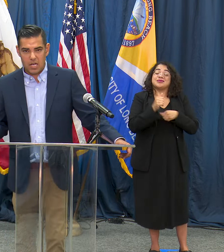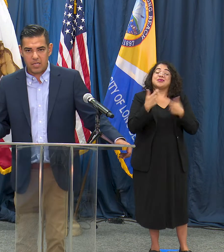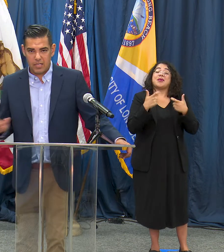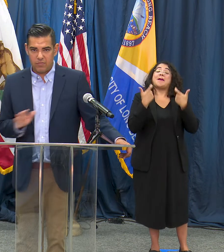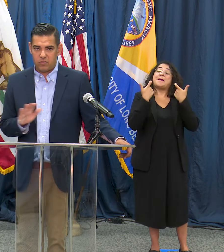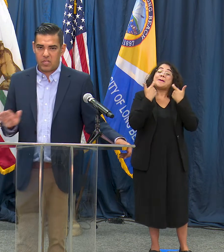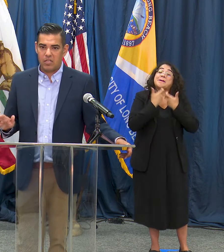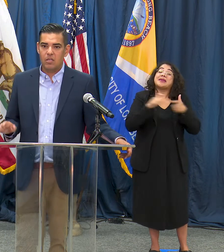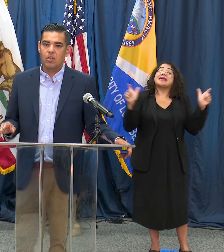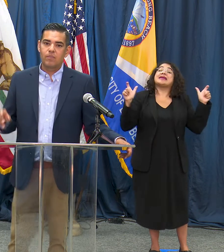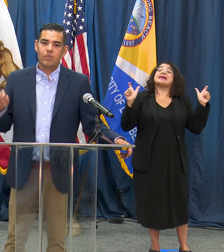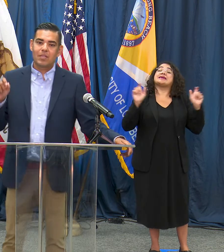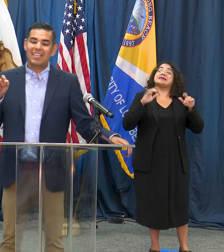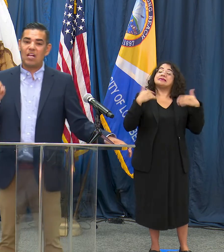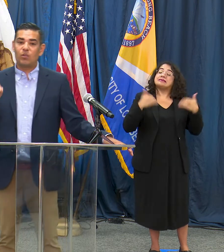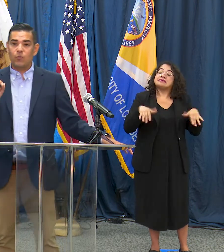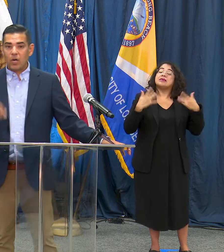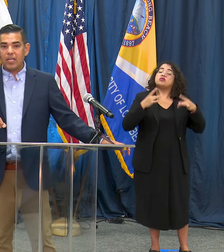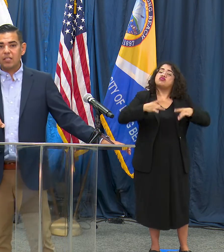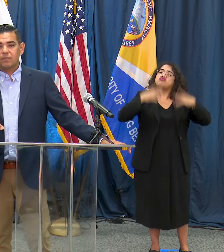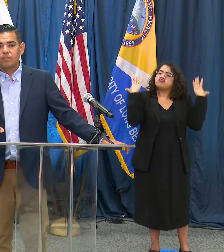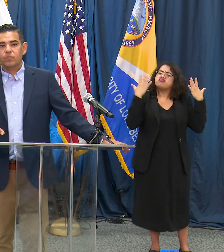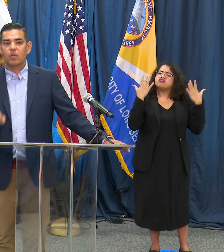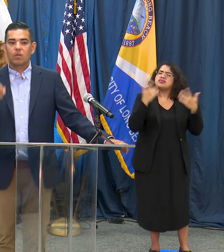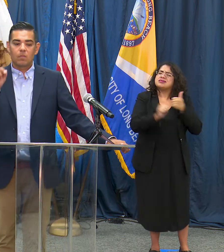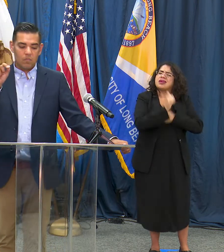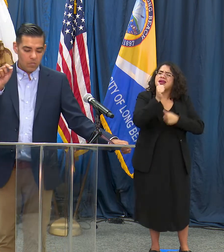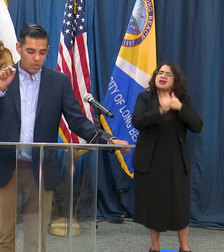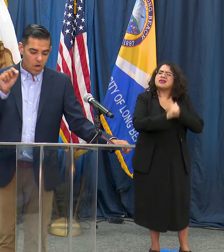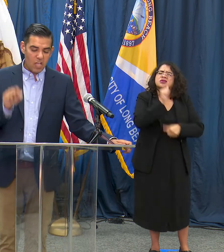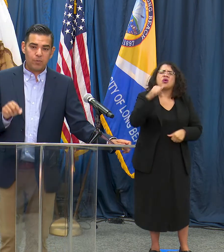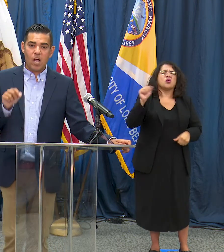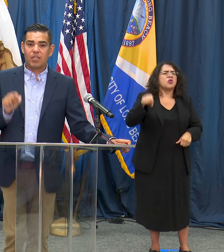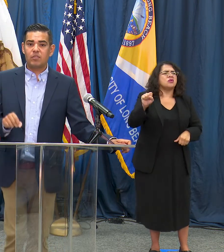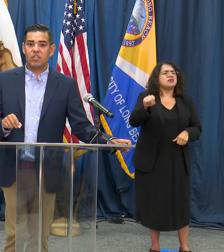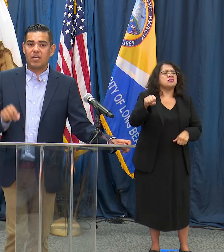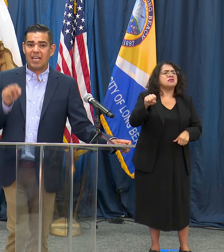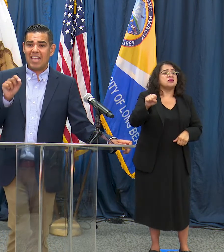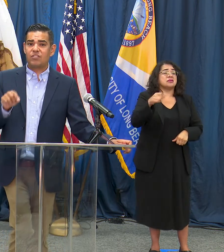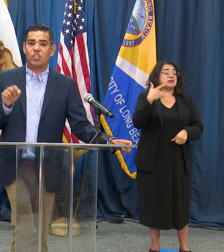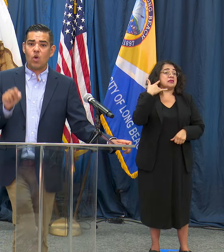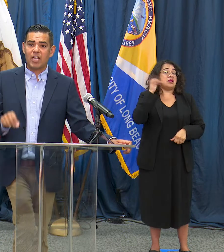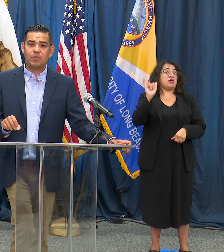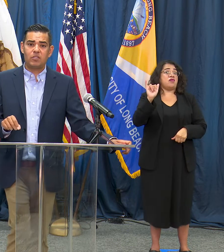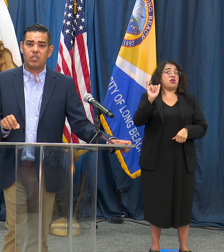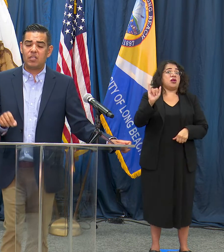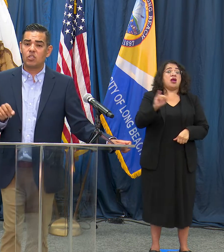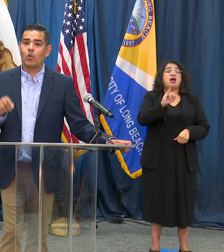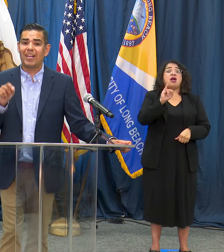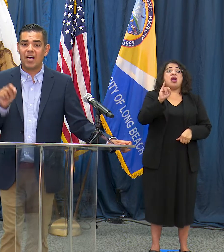not in the city. California hospital occupancy and ICU occupancy is going up